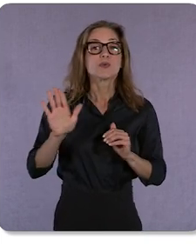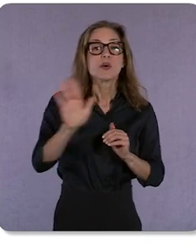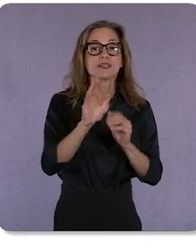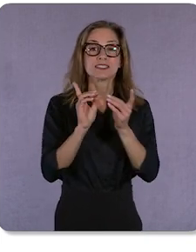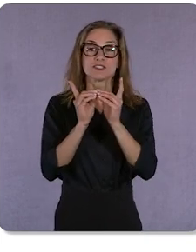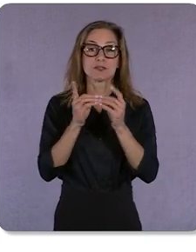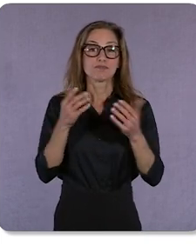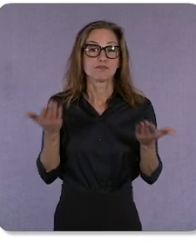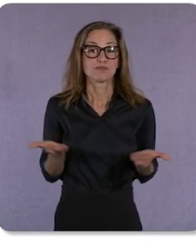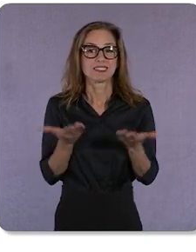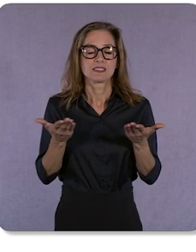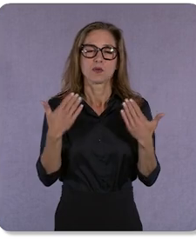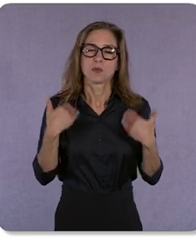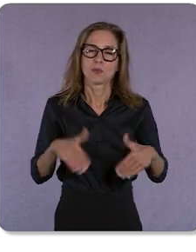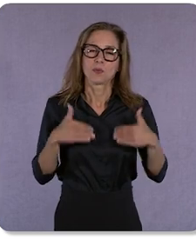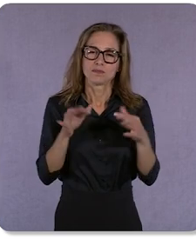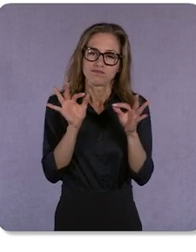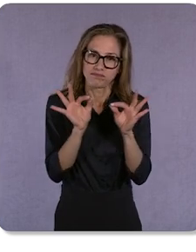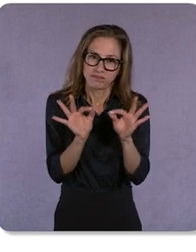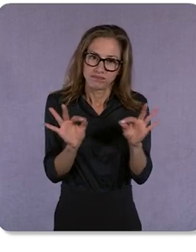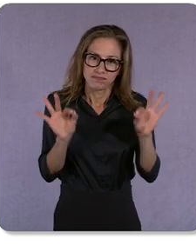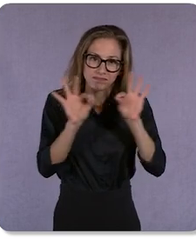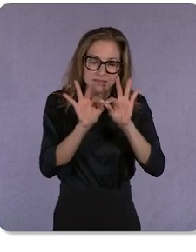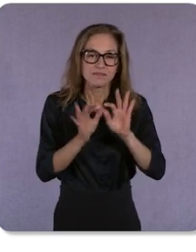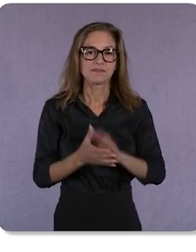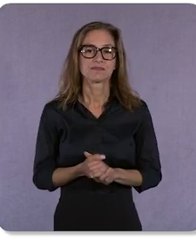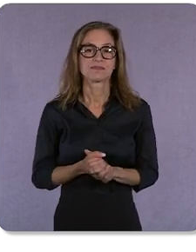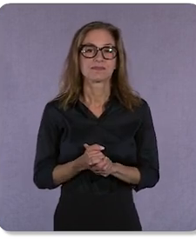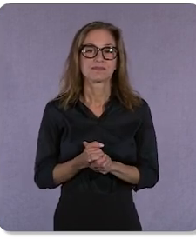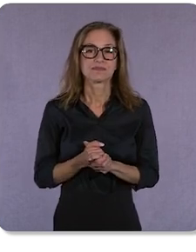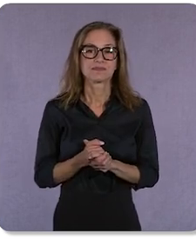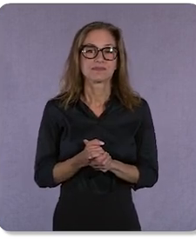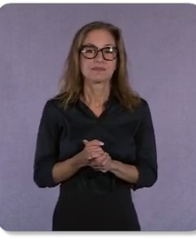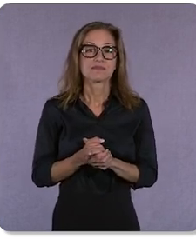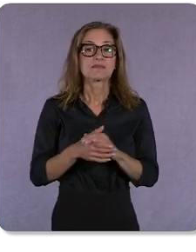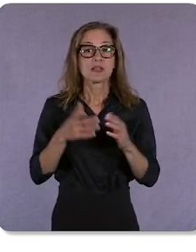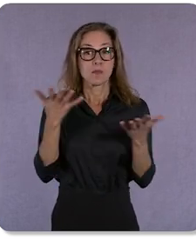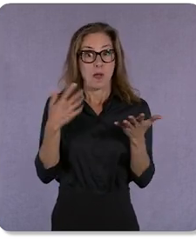has never been more critical. Ultimately, what we see happening